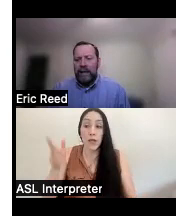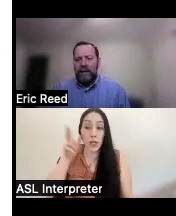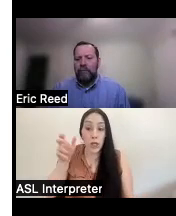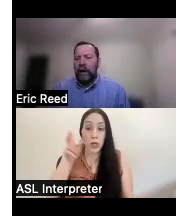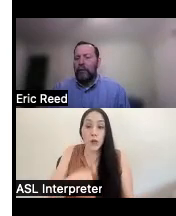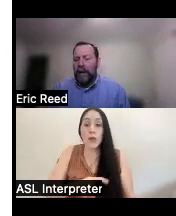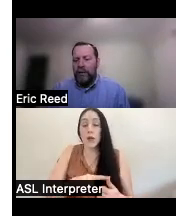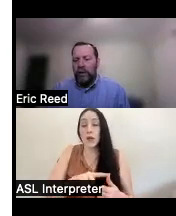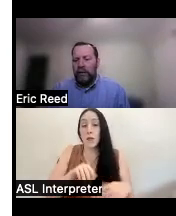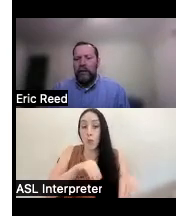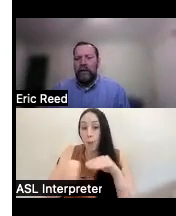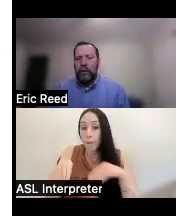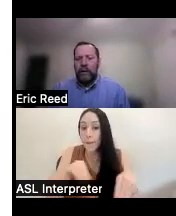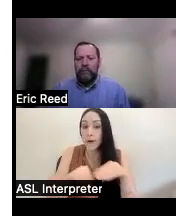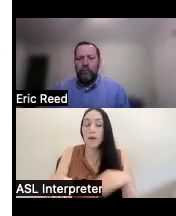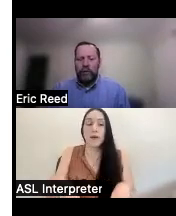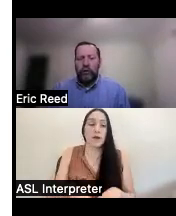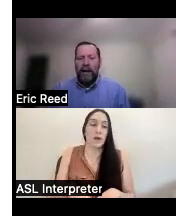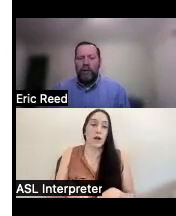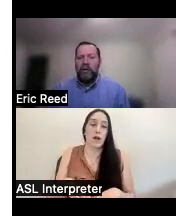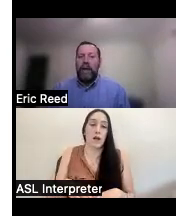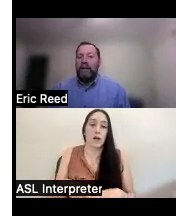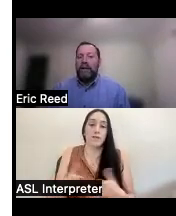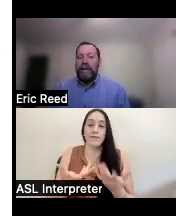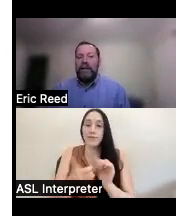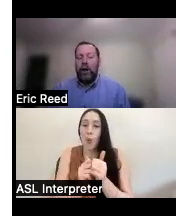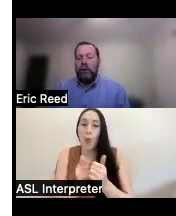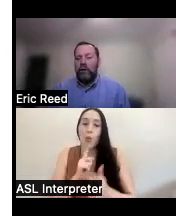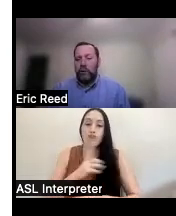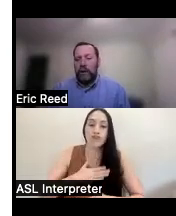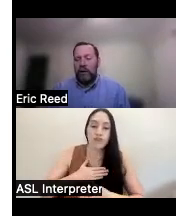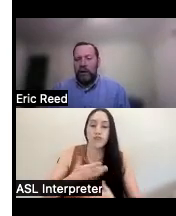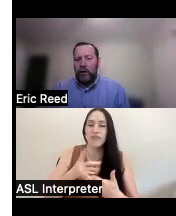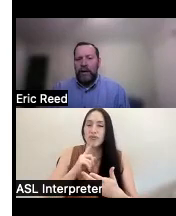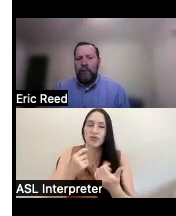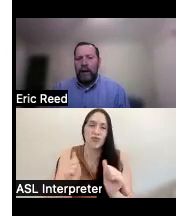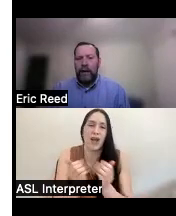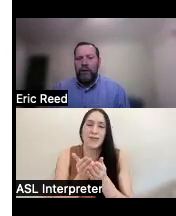Recreation we we try to expand and get into all of those we have a great recreational